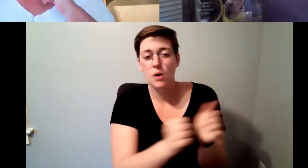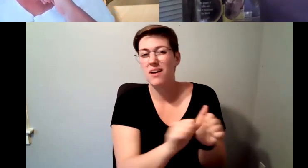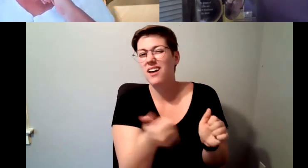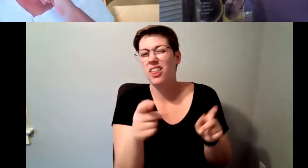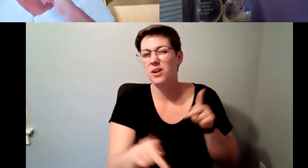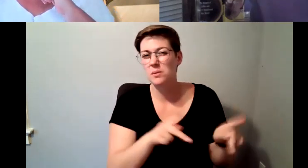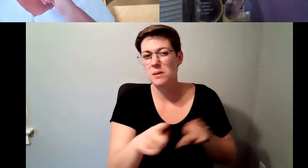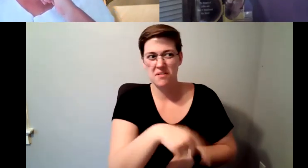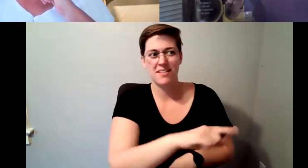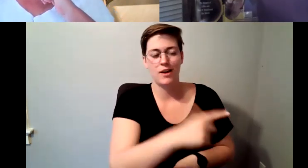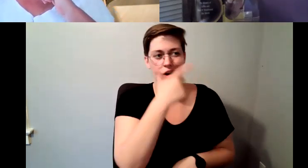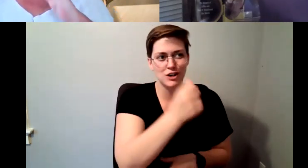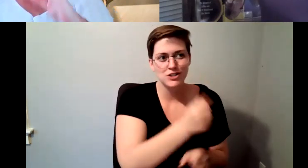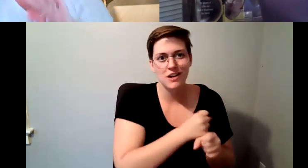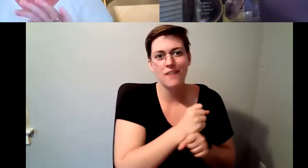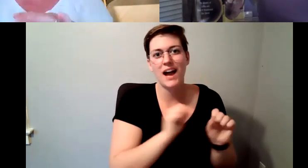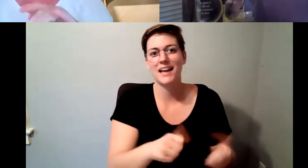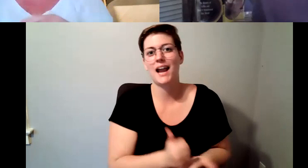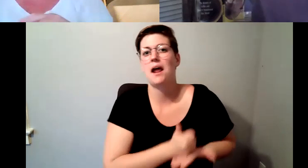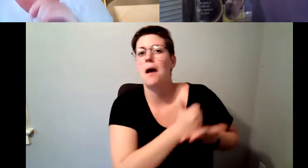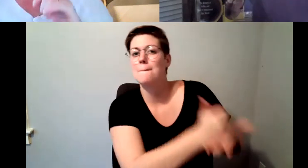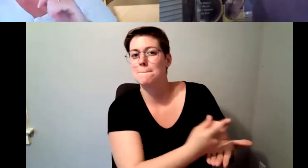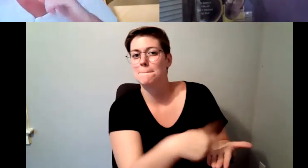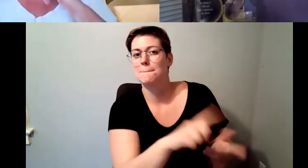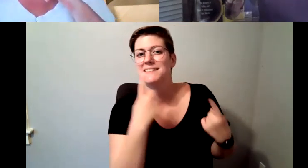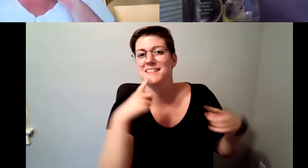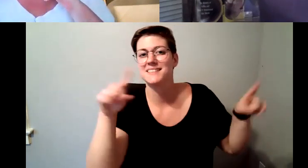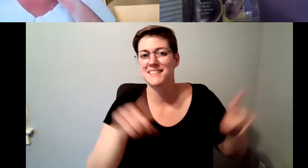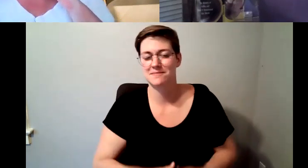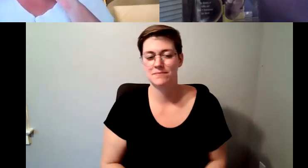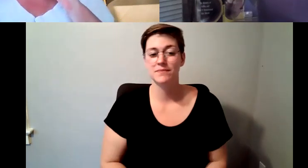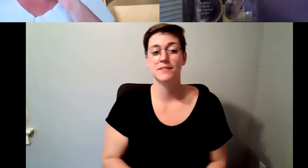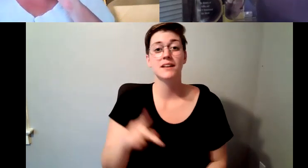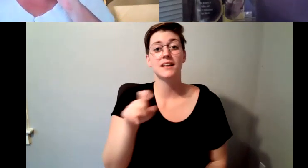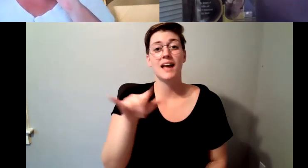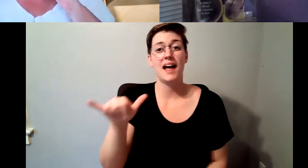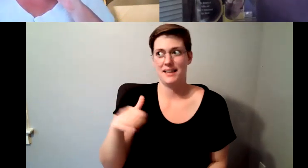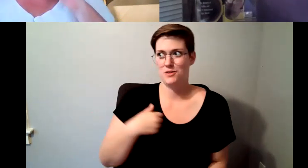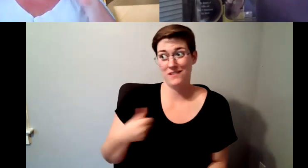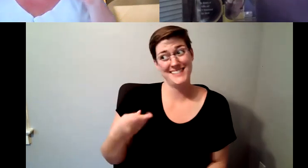Kelly Redder: And so well, I will tell you to that you have several invitations for a cup of.